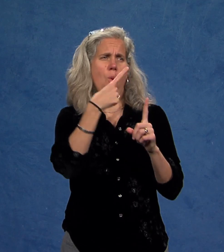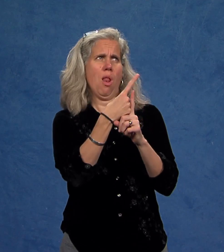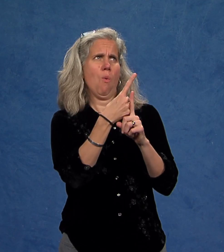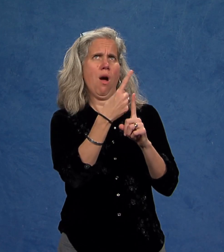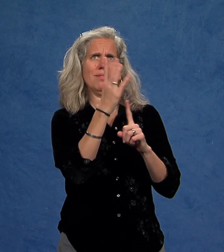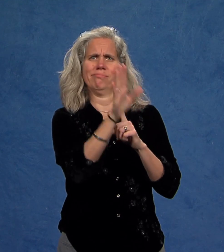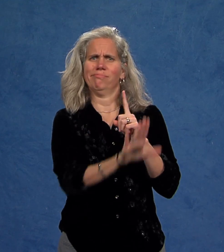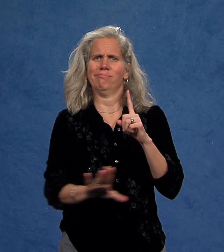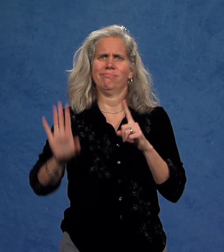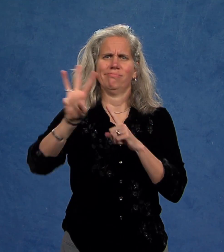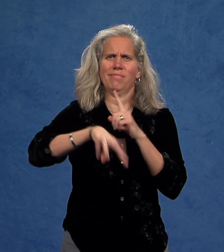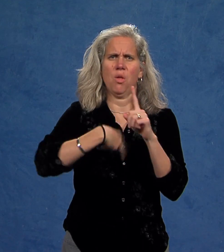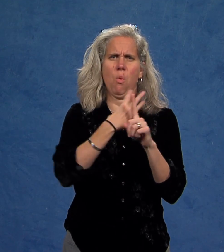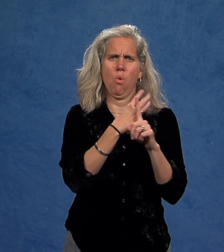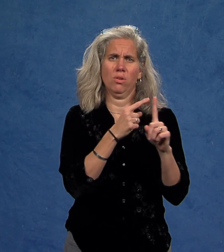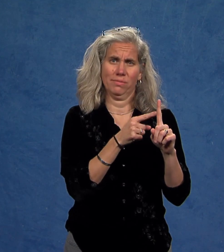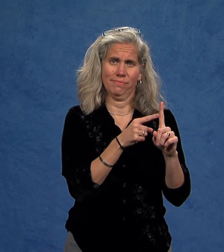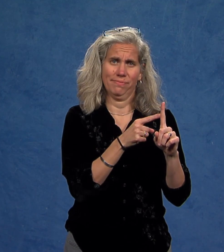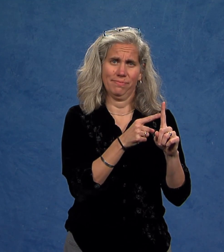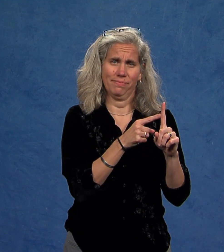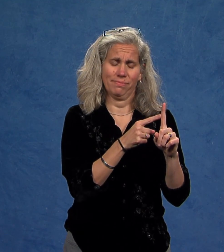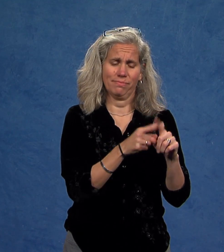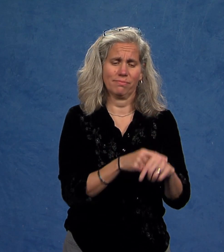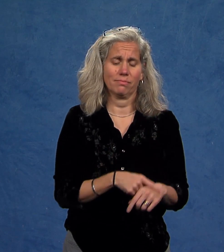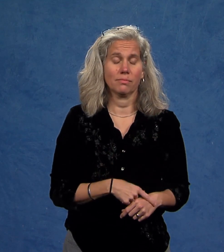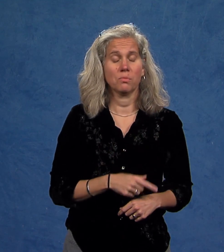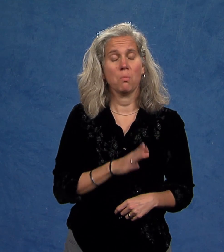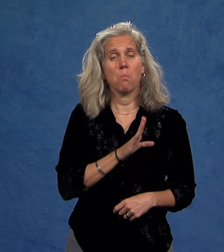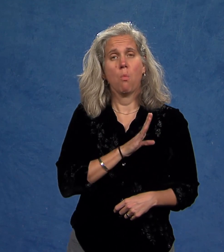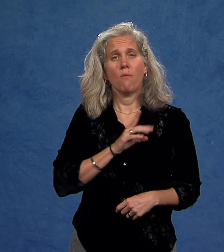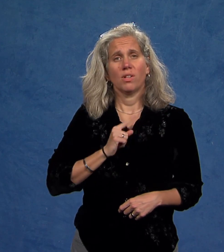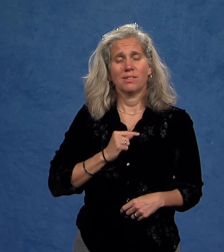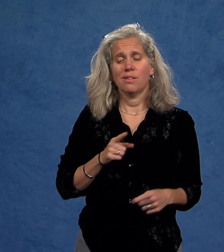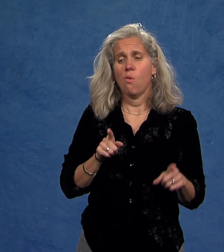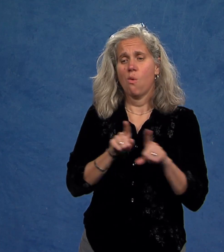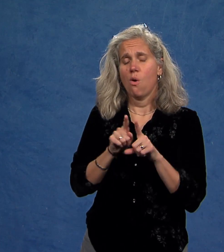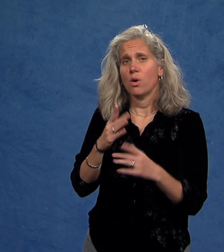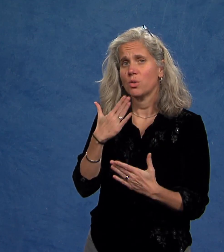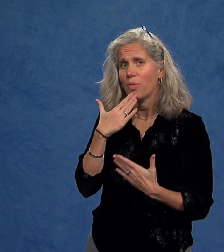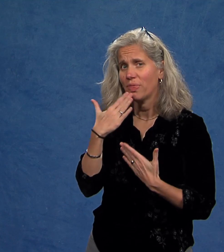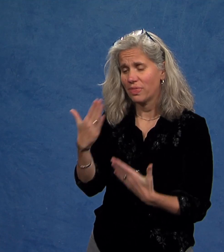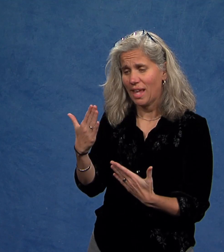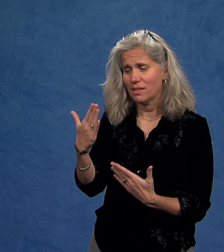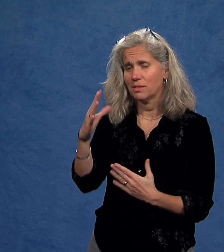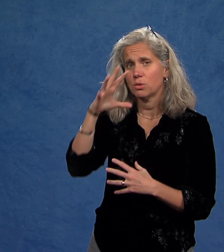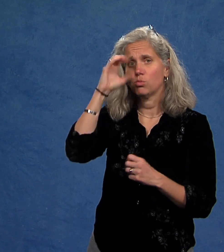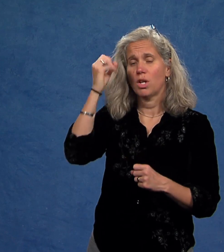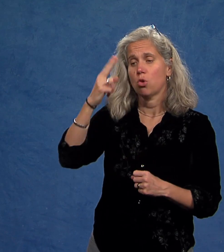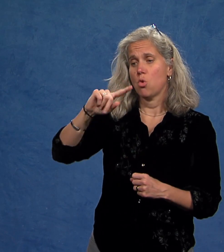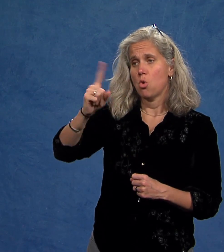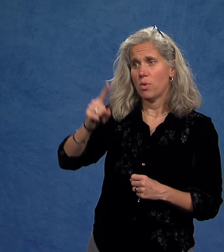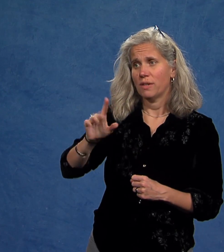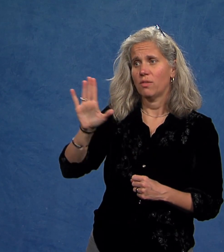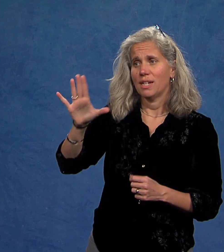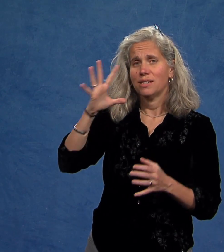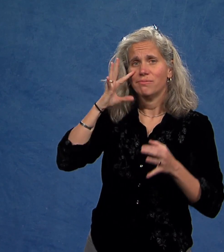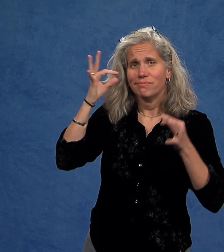the only one of its kind in the world. We also thank President Hurwitz for his dedication